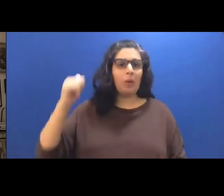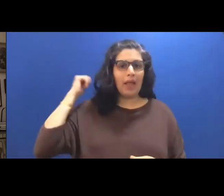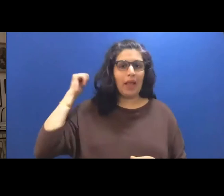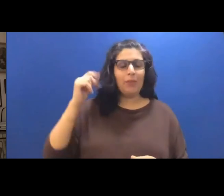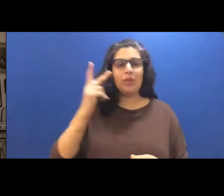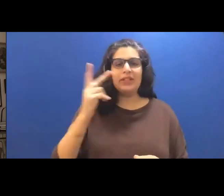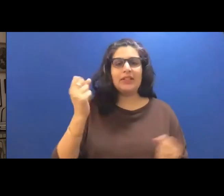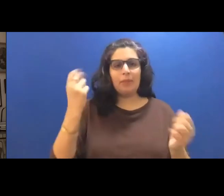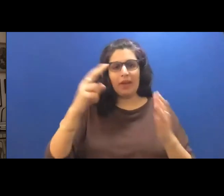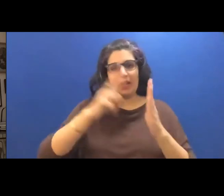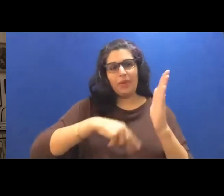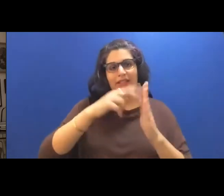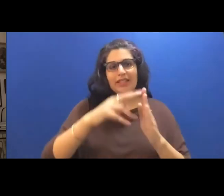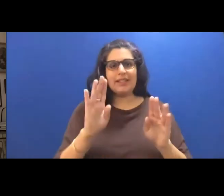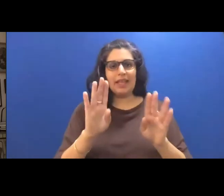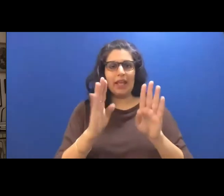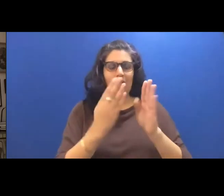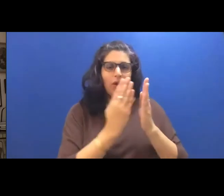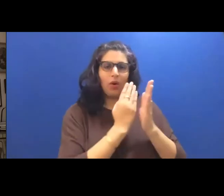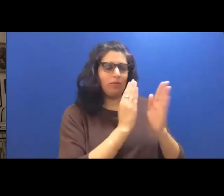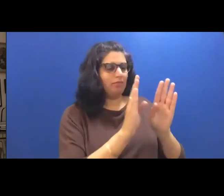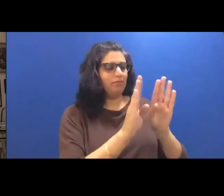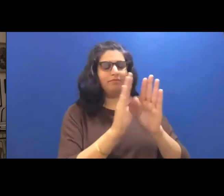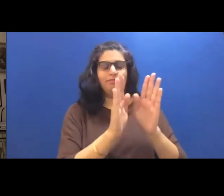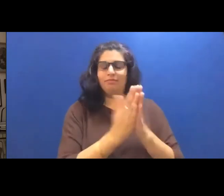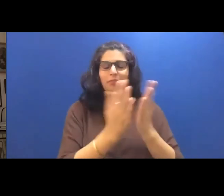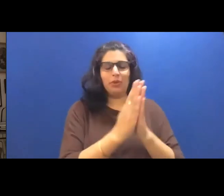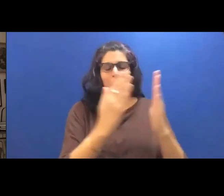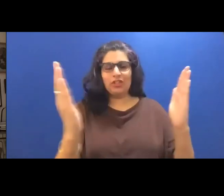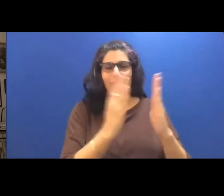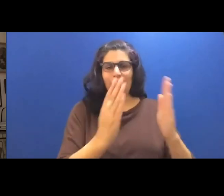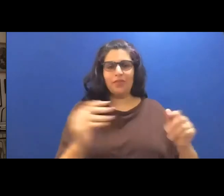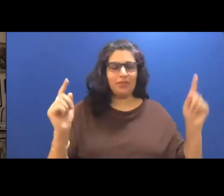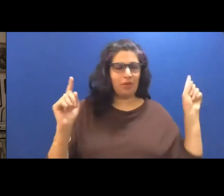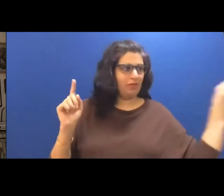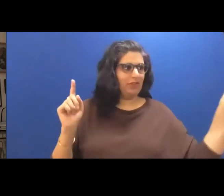on my bookshelves. Please do say hi if you haven't already, let us know in the chat where